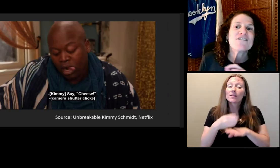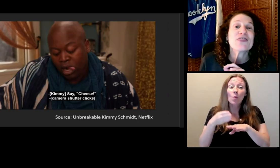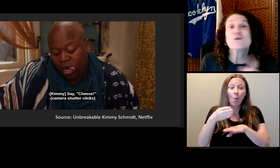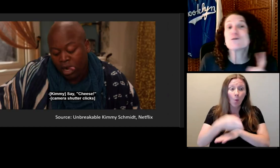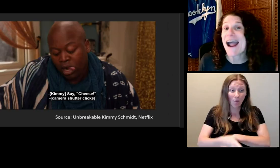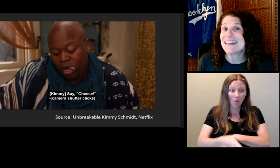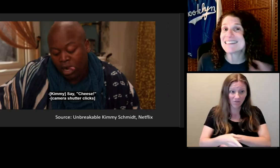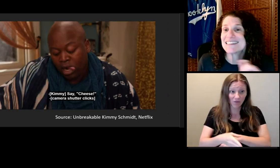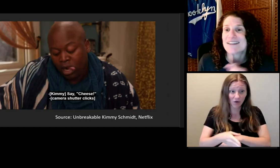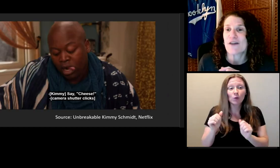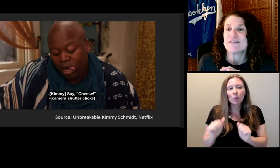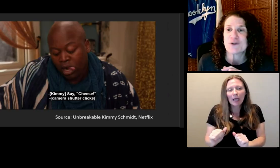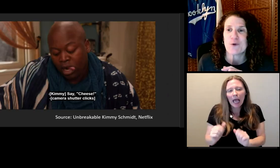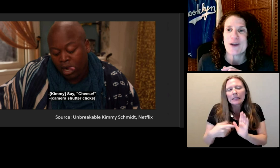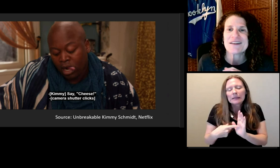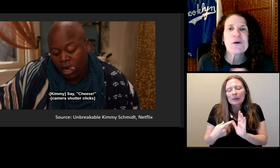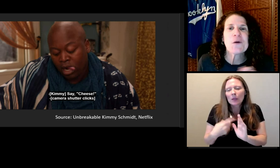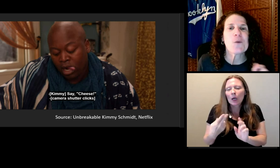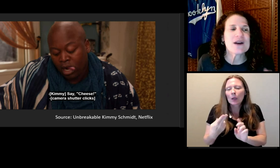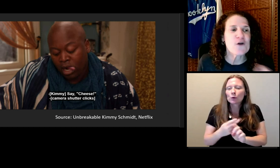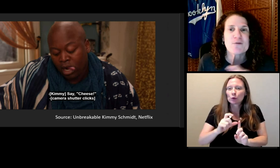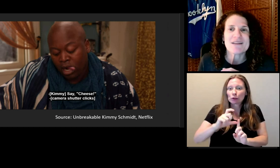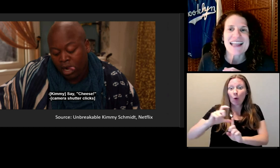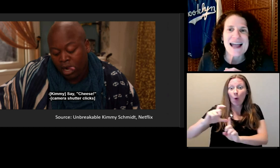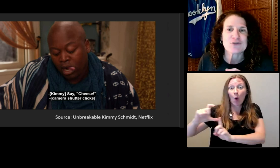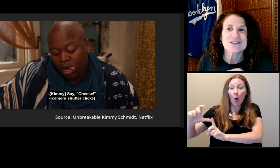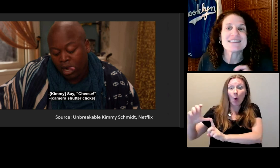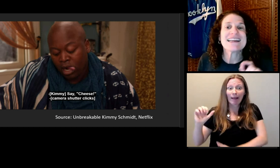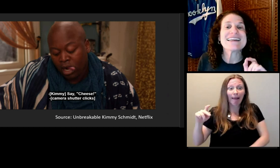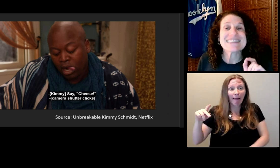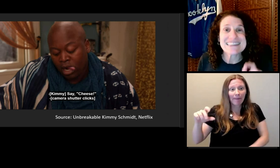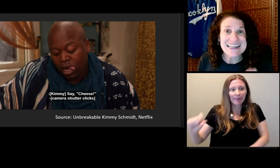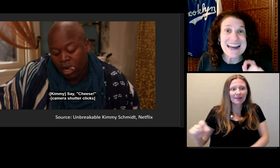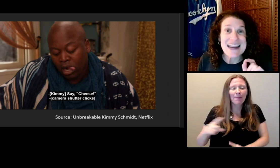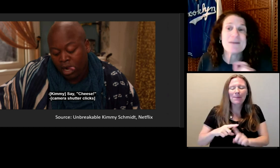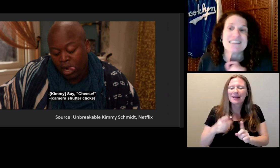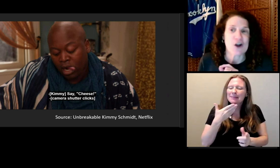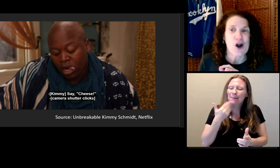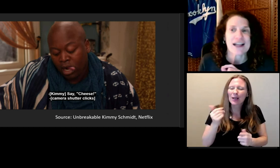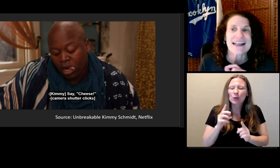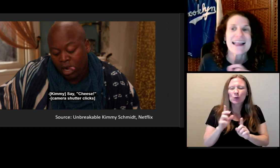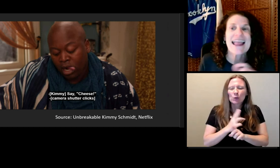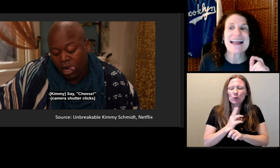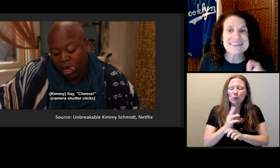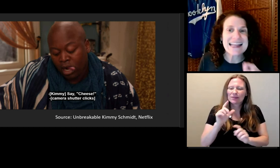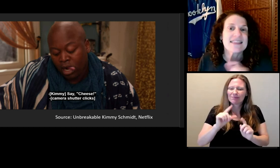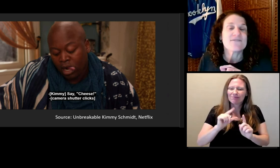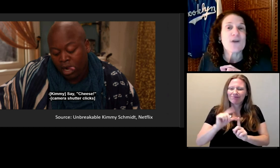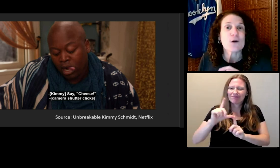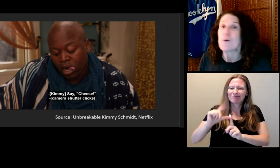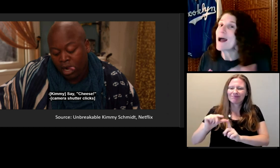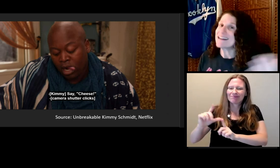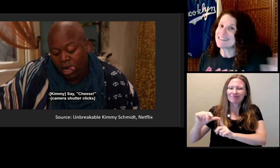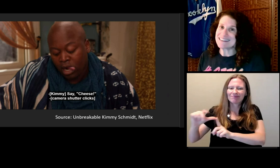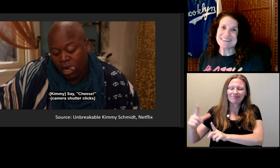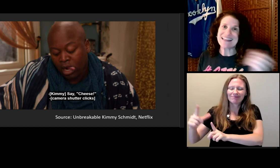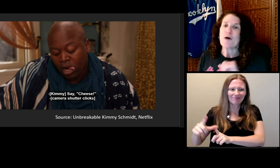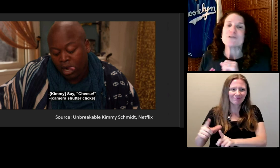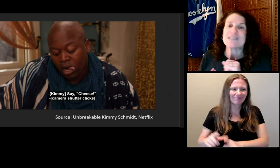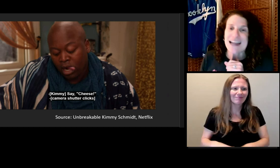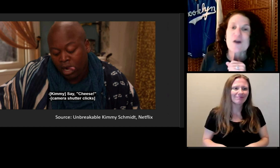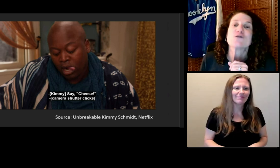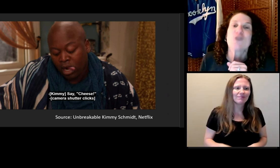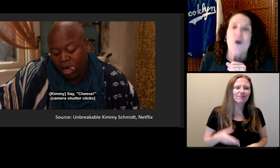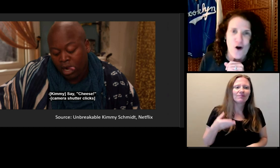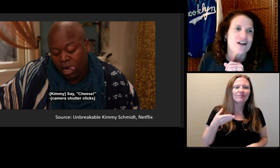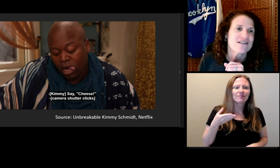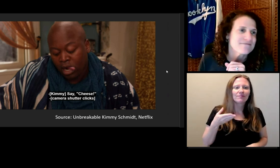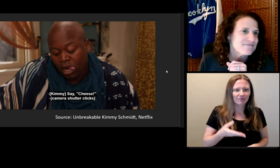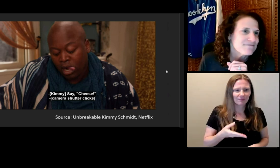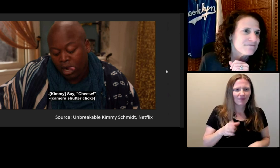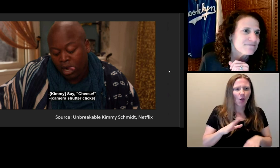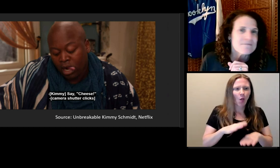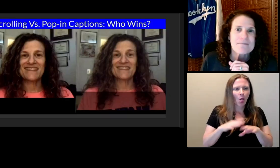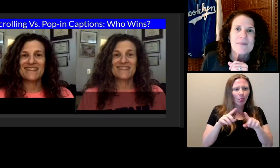In this case, they can get away with all caps, but it's better to use mixed case.